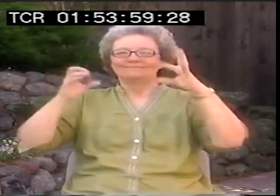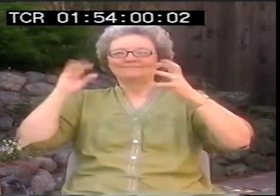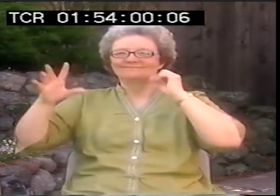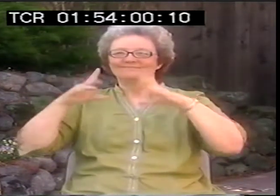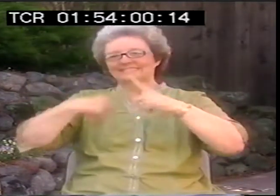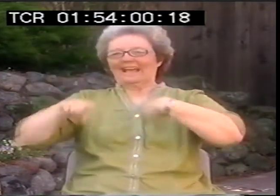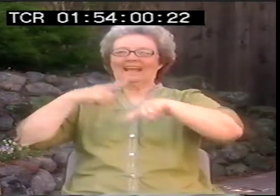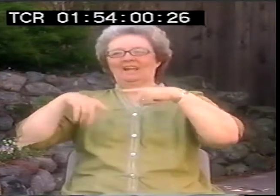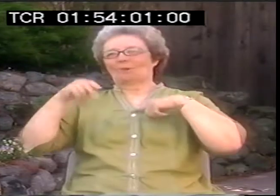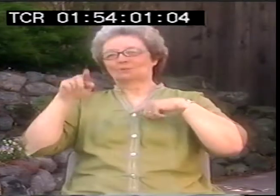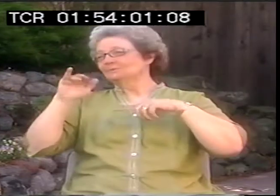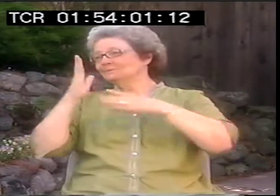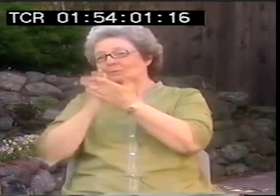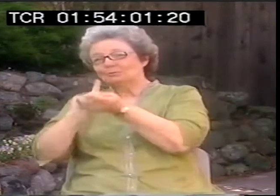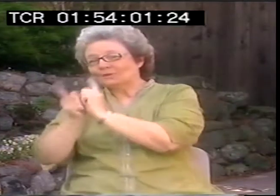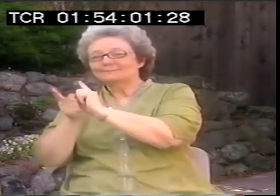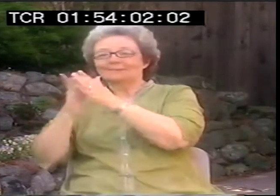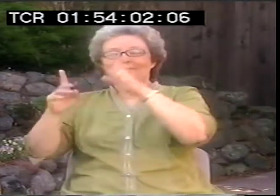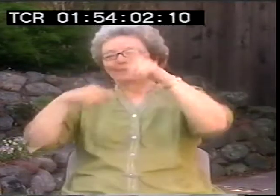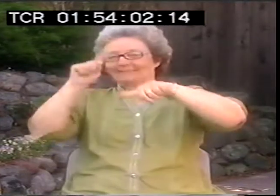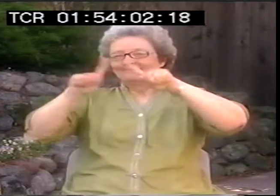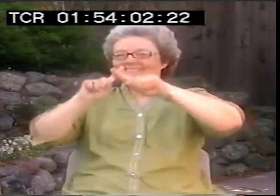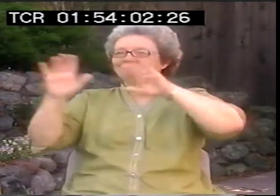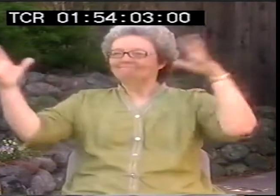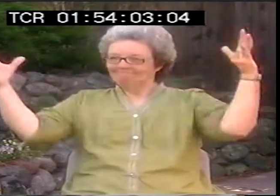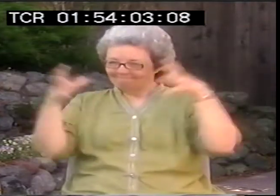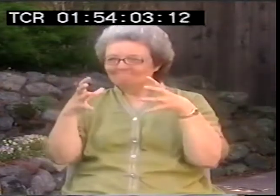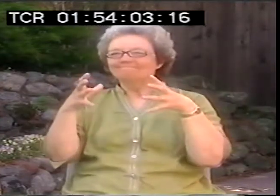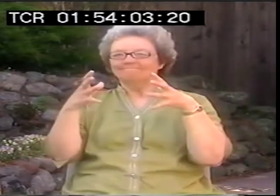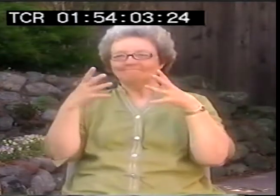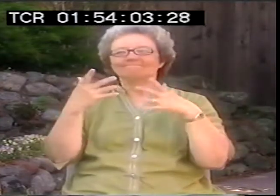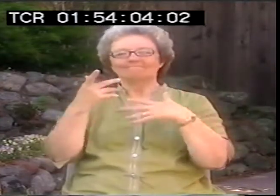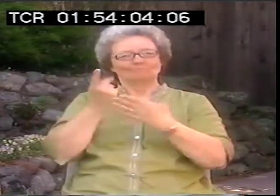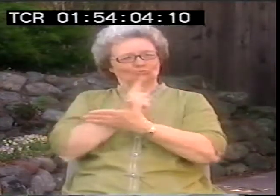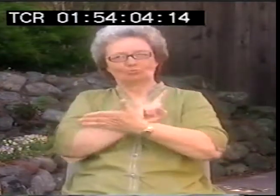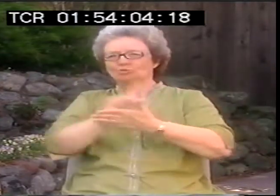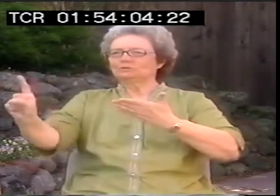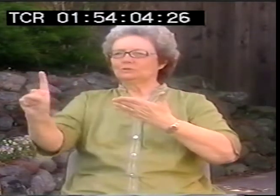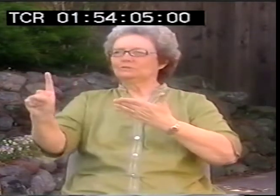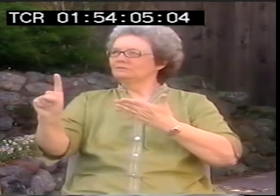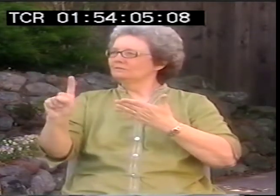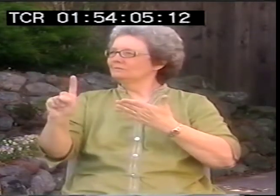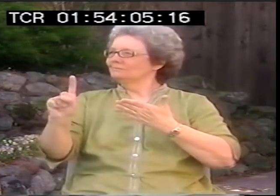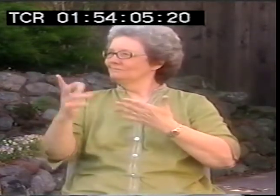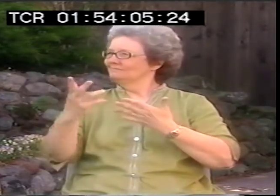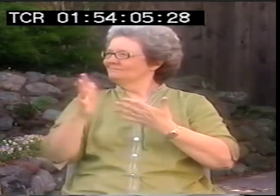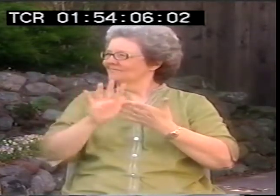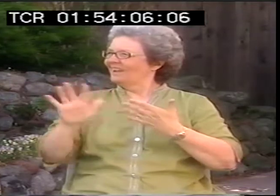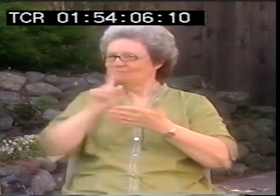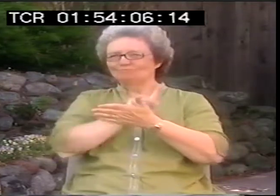so everybody was bringing their own international signs. Some were translators. Some just came just signing, right?